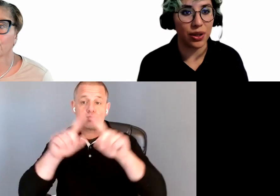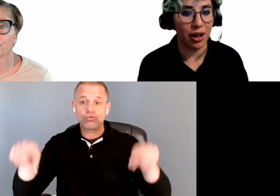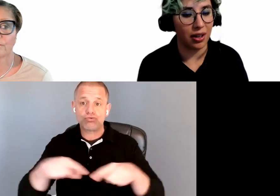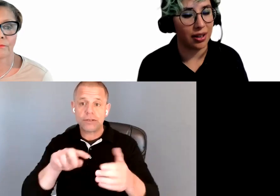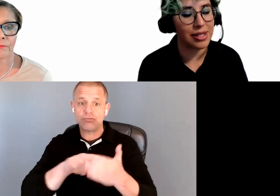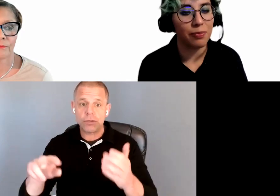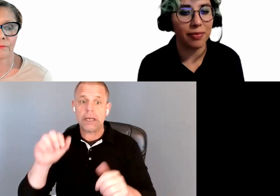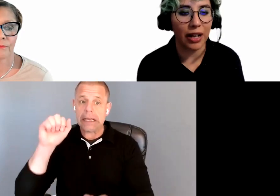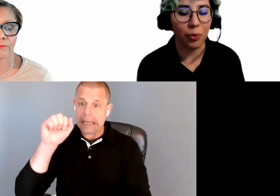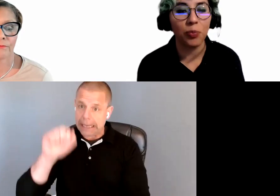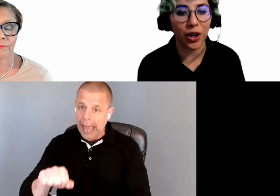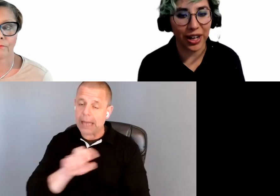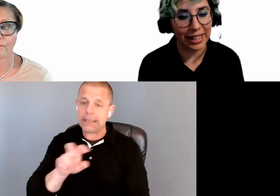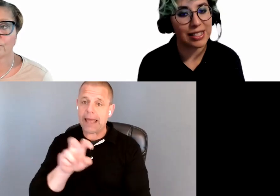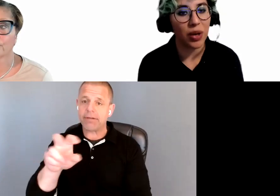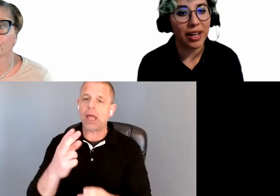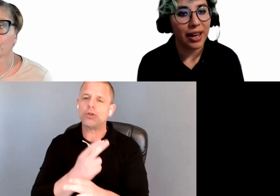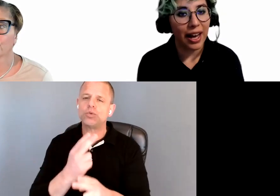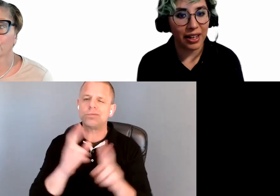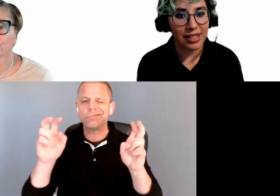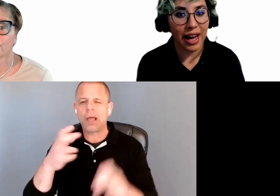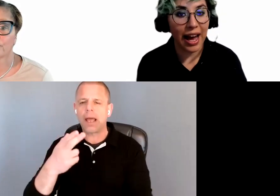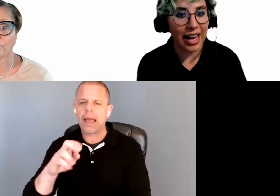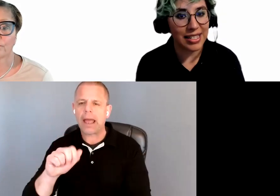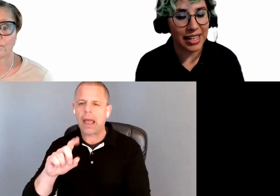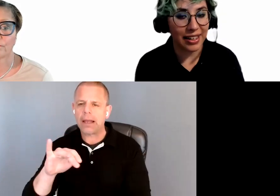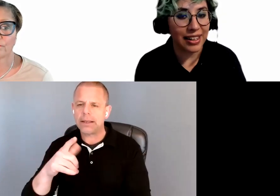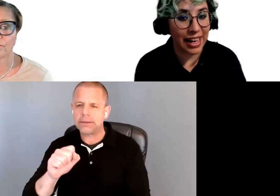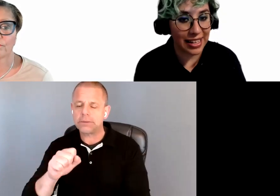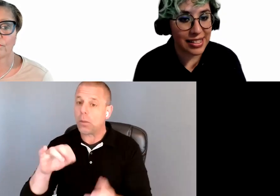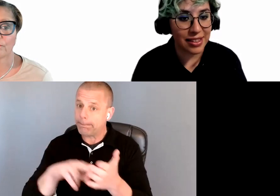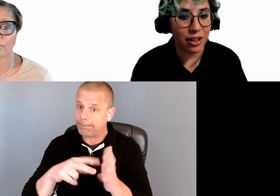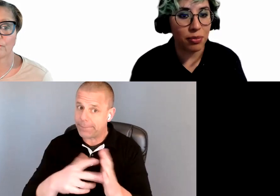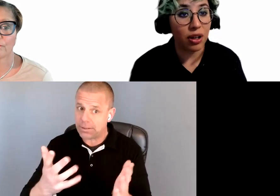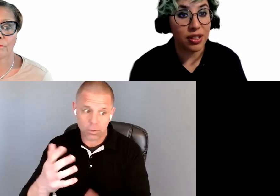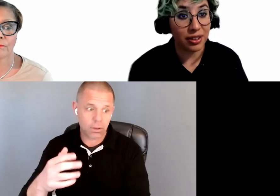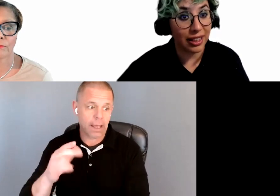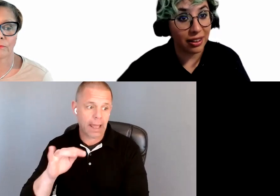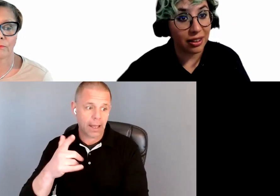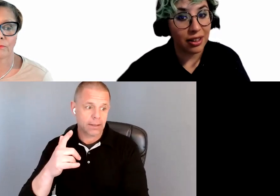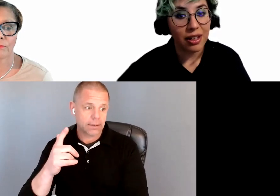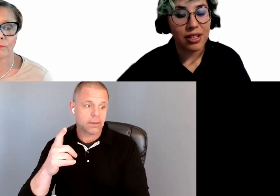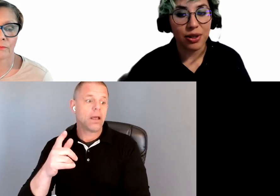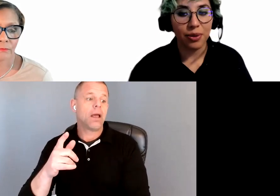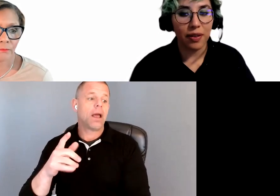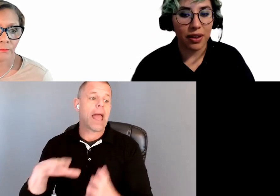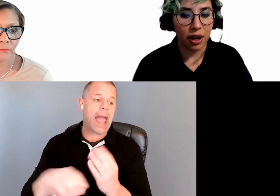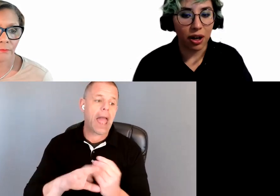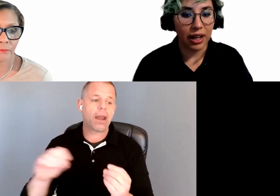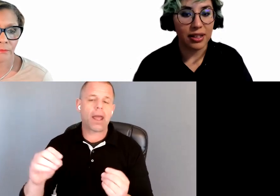Now, what are headers? Headings add and nest them logically, so there are, like, titles and subtitles.